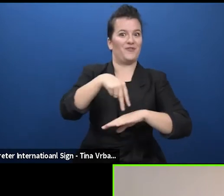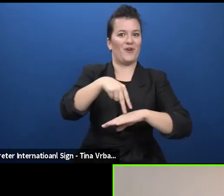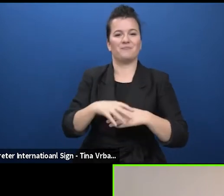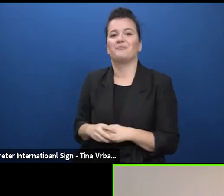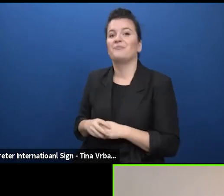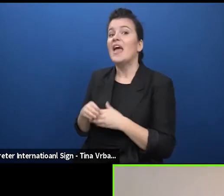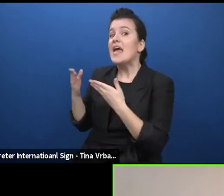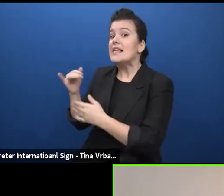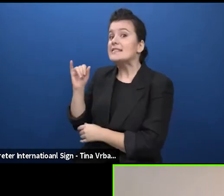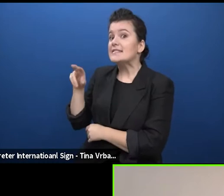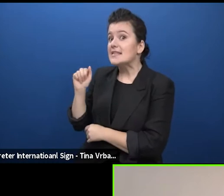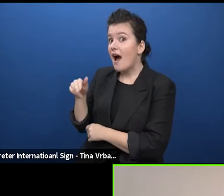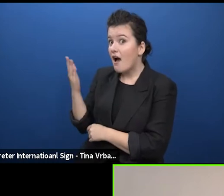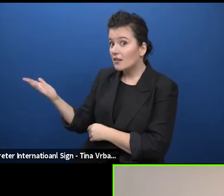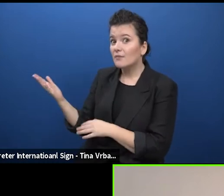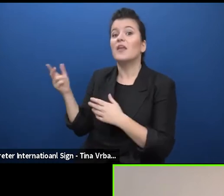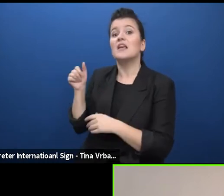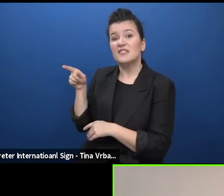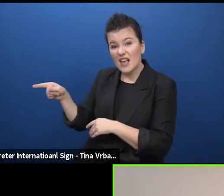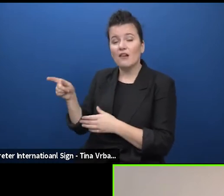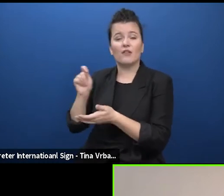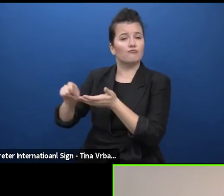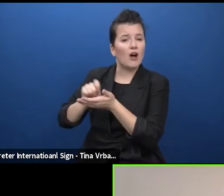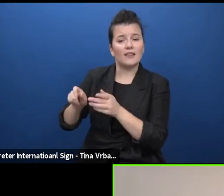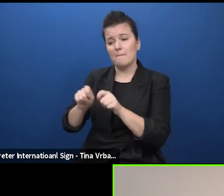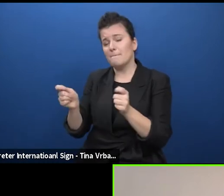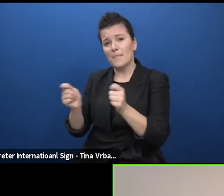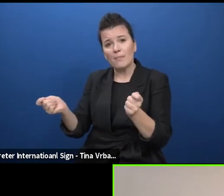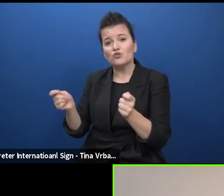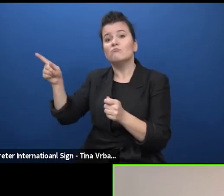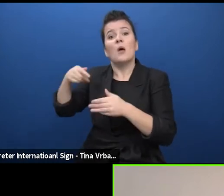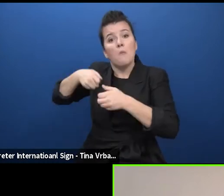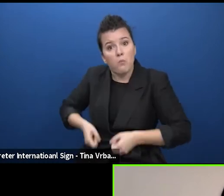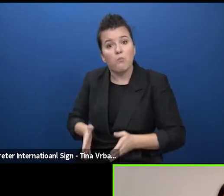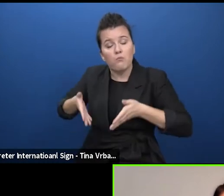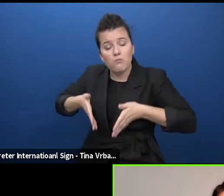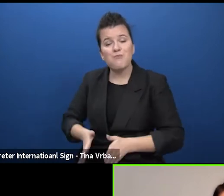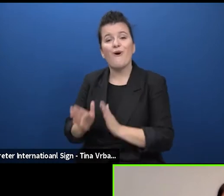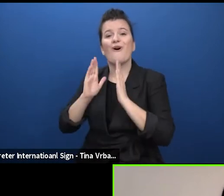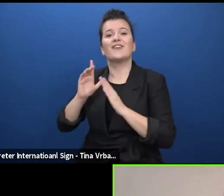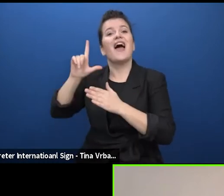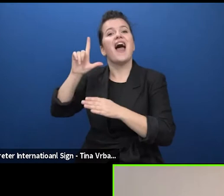academic and publisher, born in Luxembourg from an Italian father and a Luxembourgish mother.